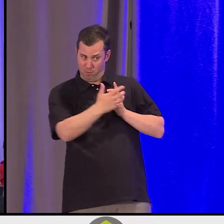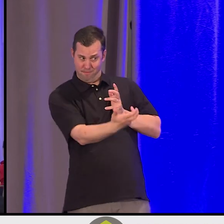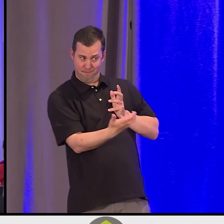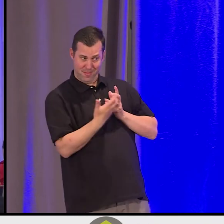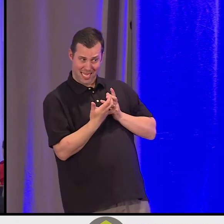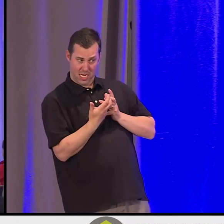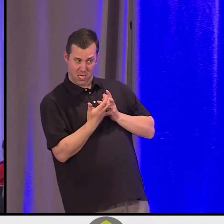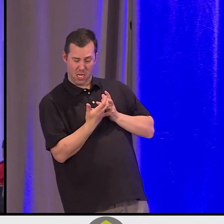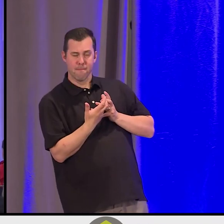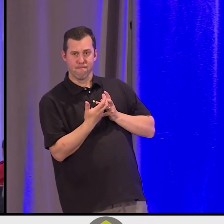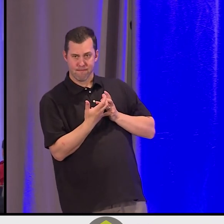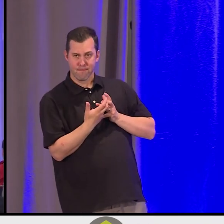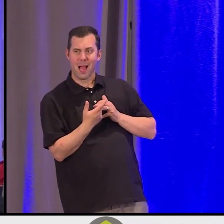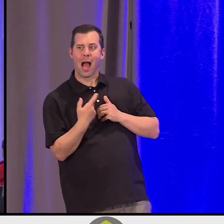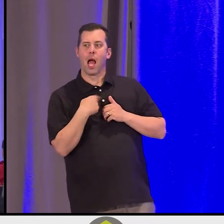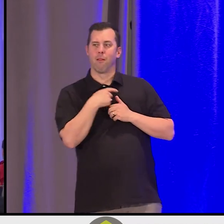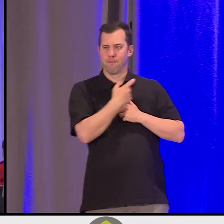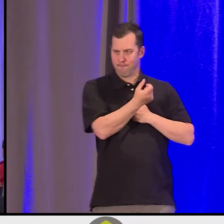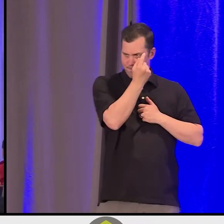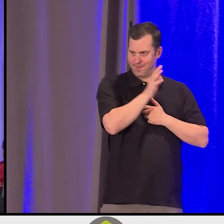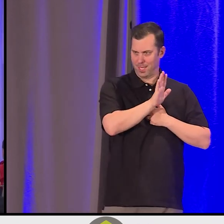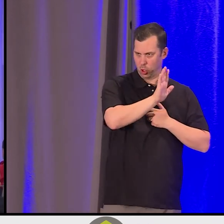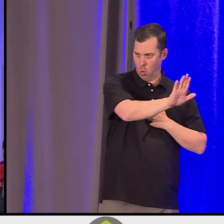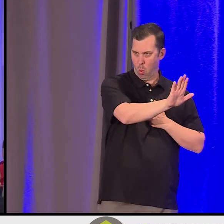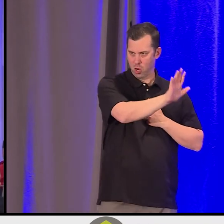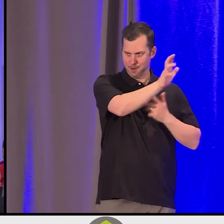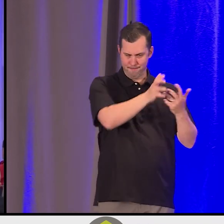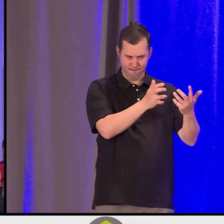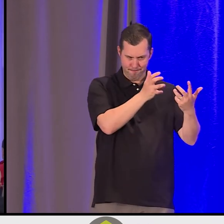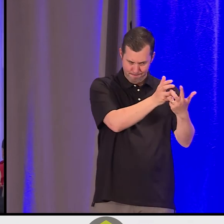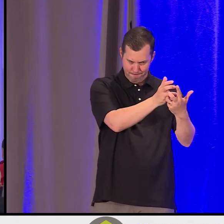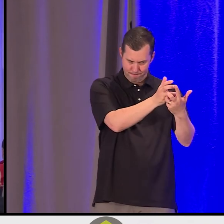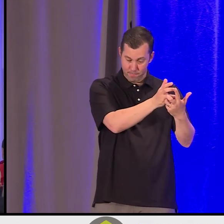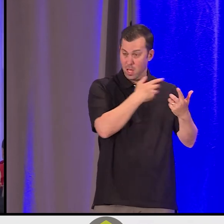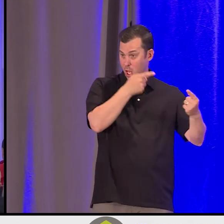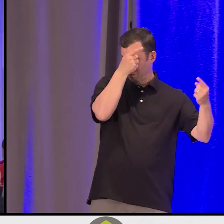I don't have to agree, but I can be kind and compassionate.